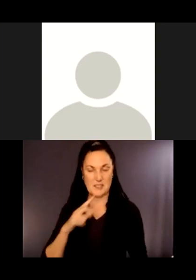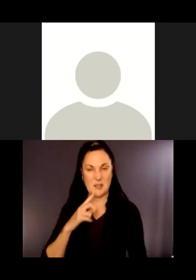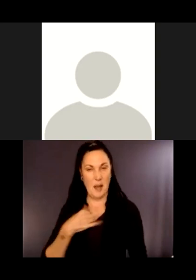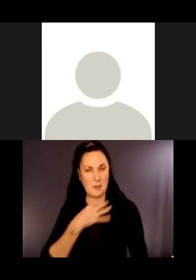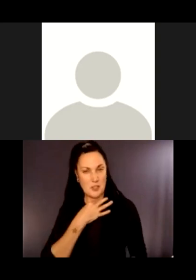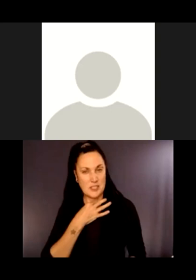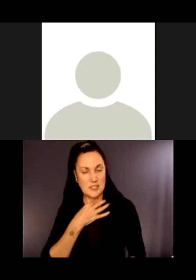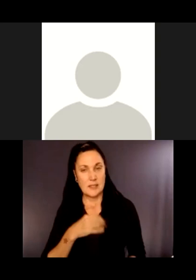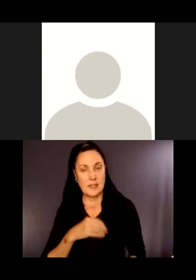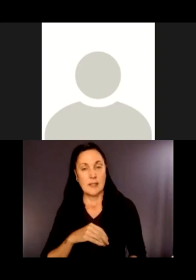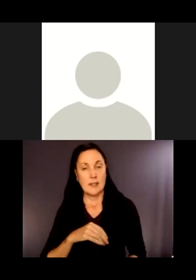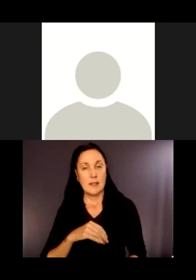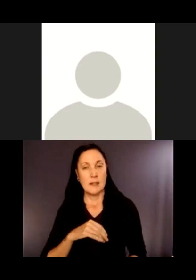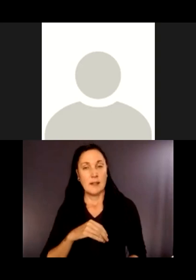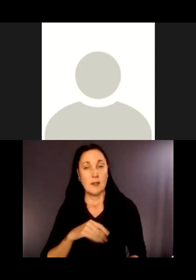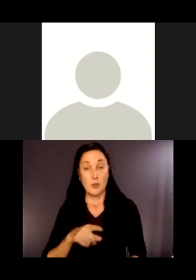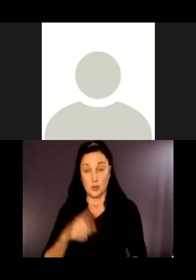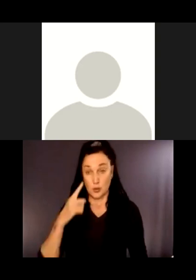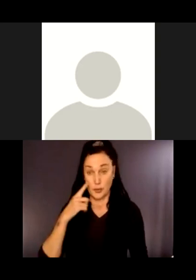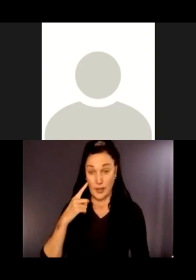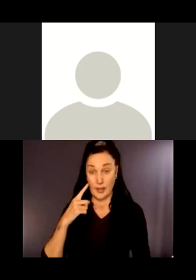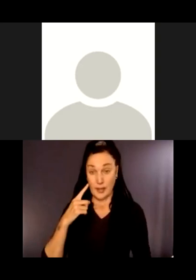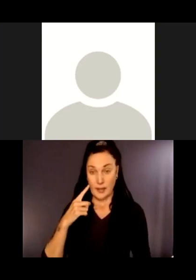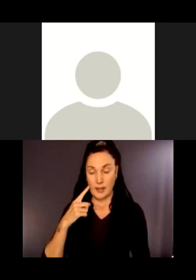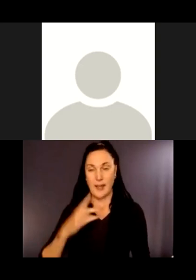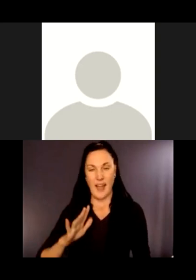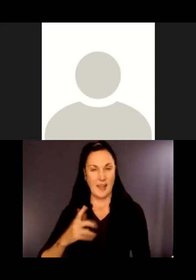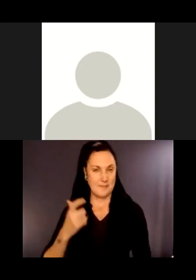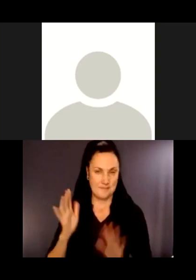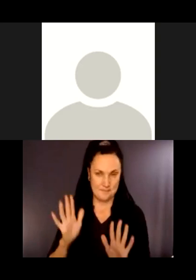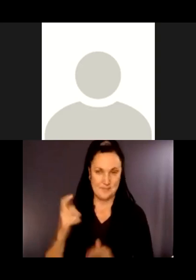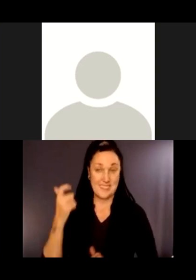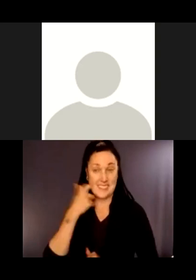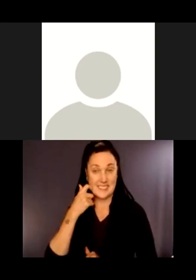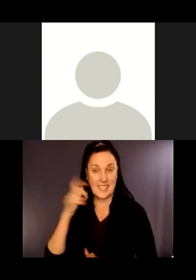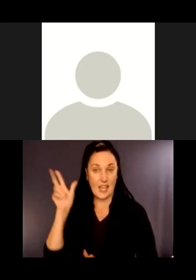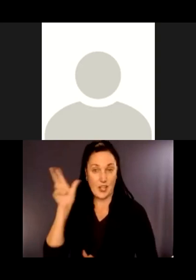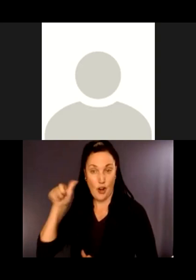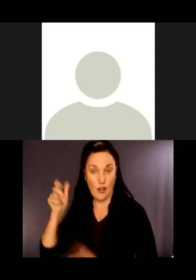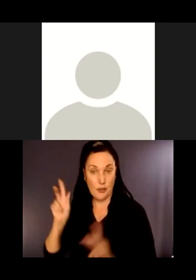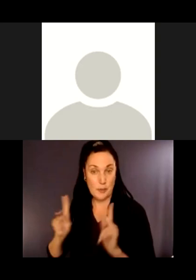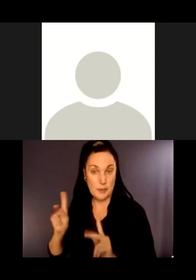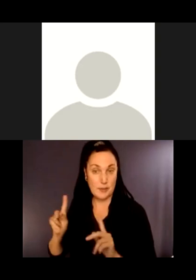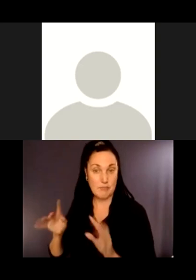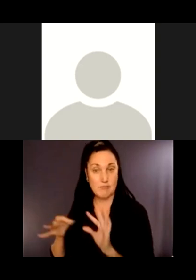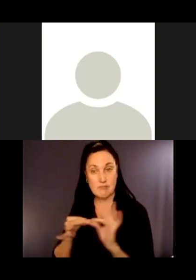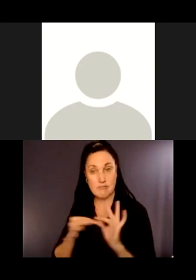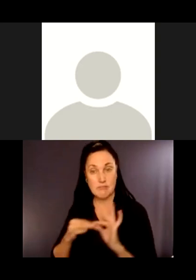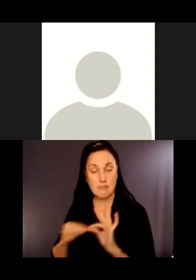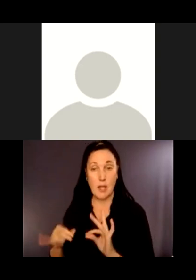Would there be opportunity, do you think -- I heard somebody say that for folks who may not be able to get very far down the